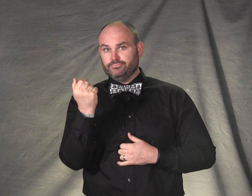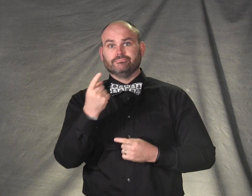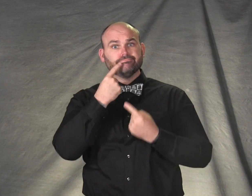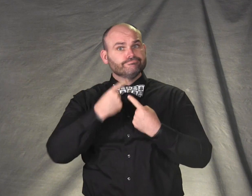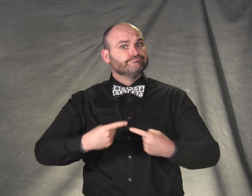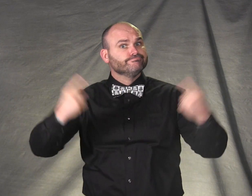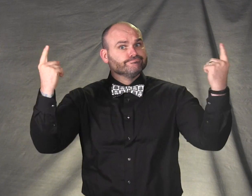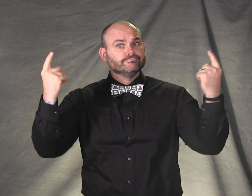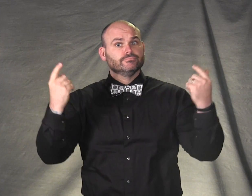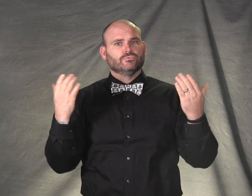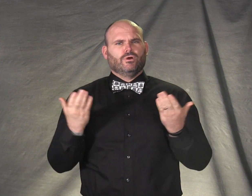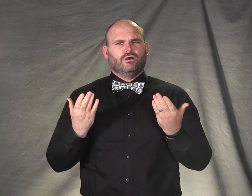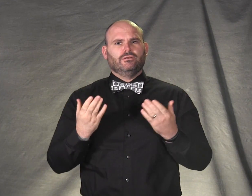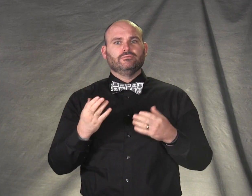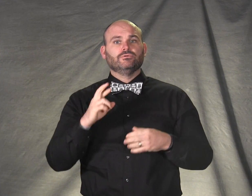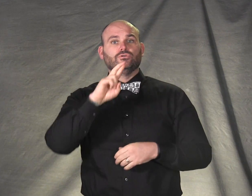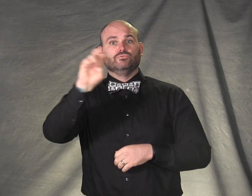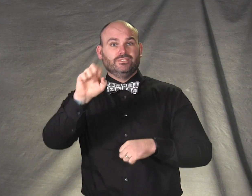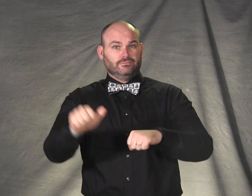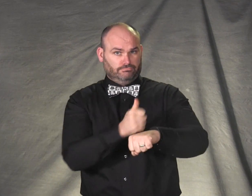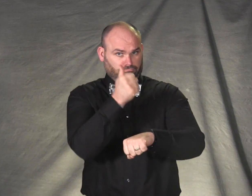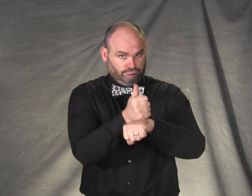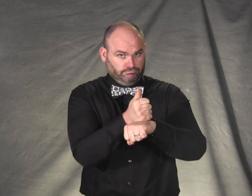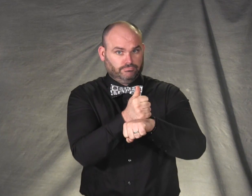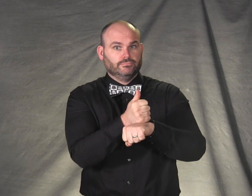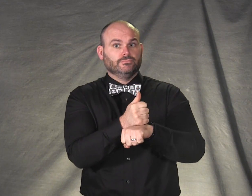announced the re-launch of Connect 700